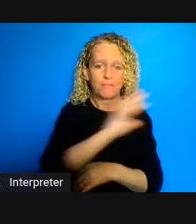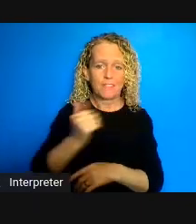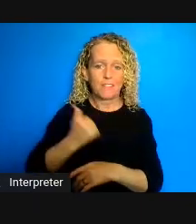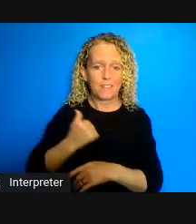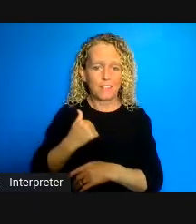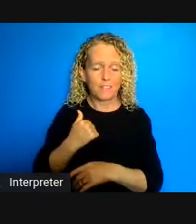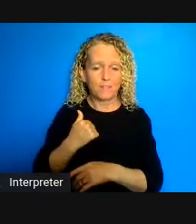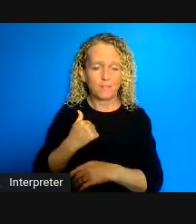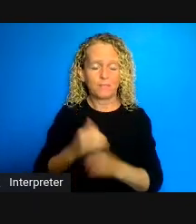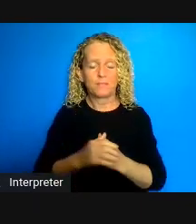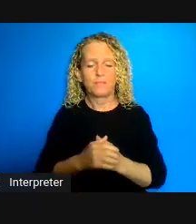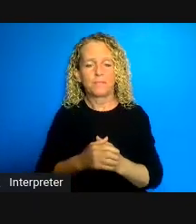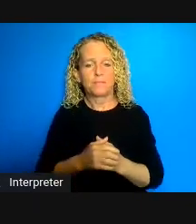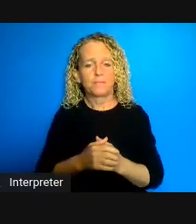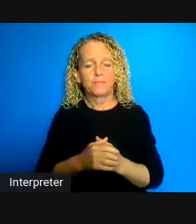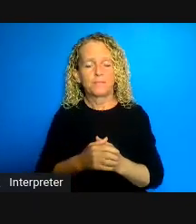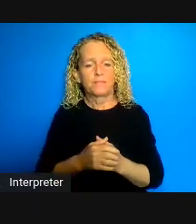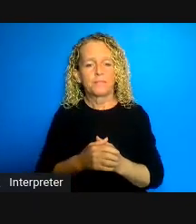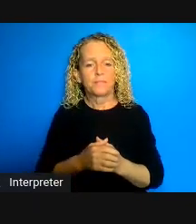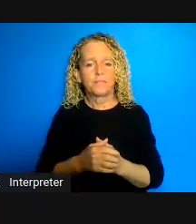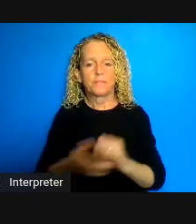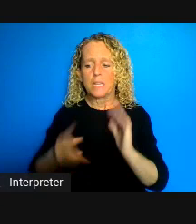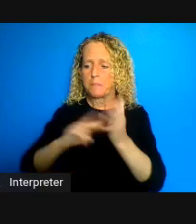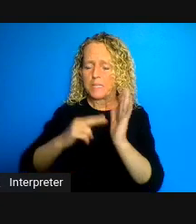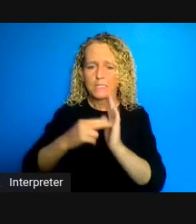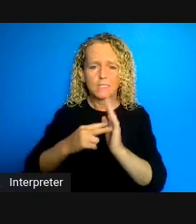mean well this means incredible overcrowding you have many generations